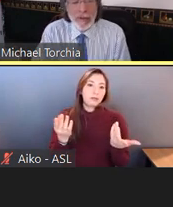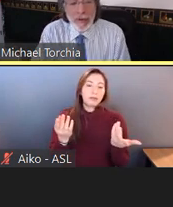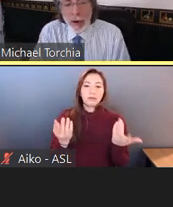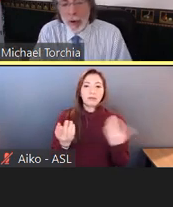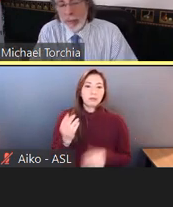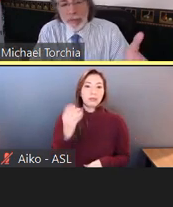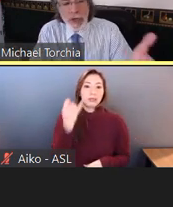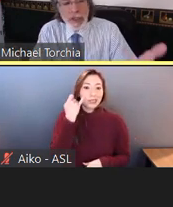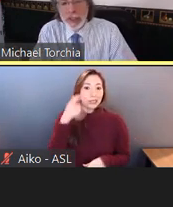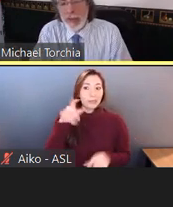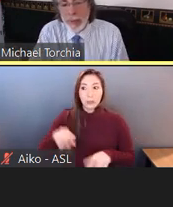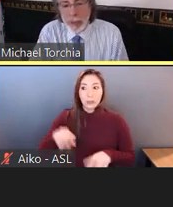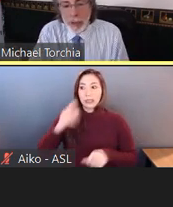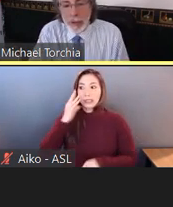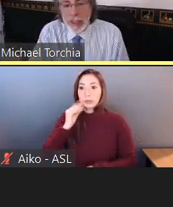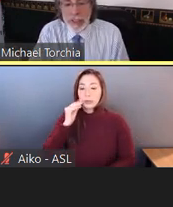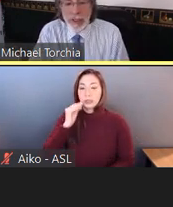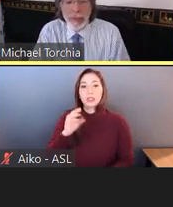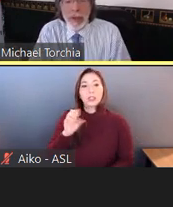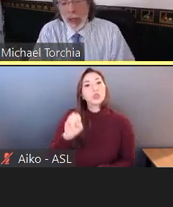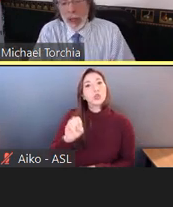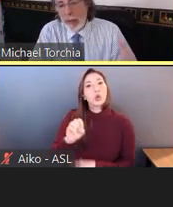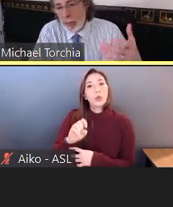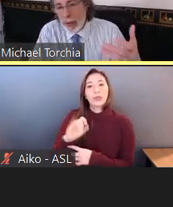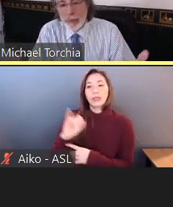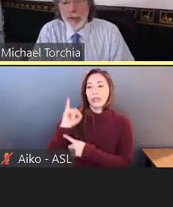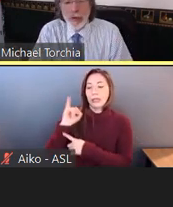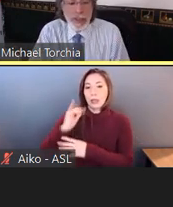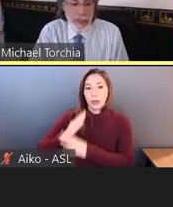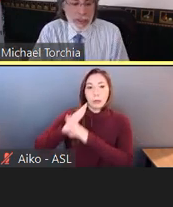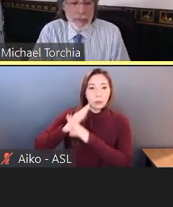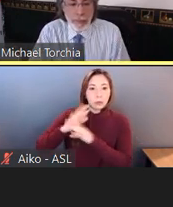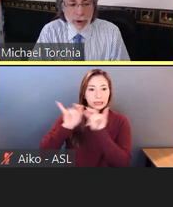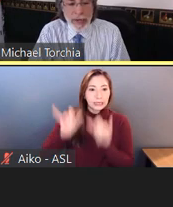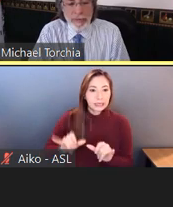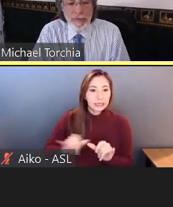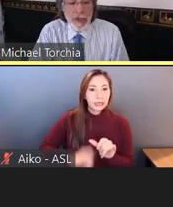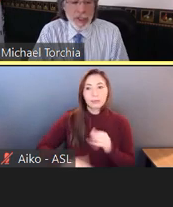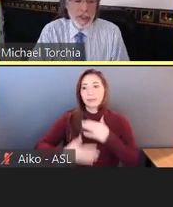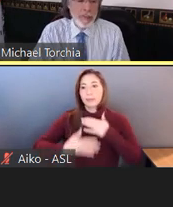So functions of the immune system, of the respiratory system, brain functions,